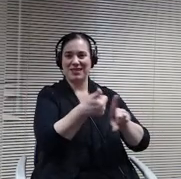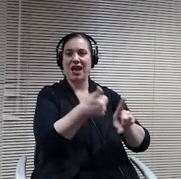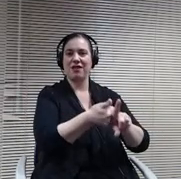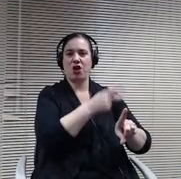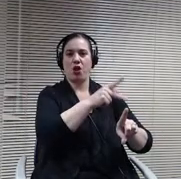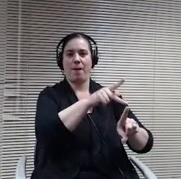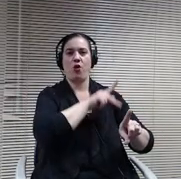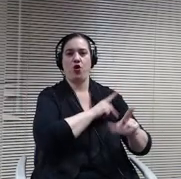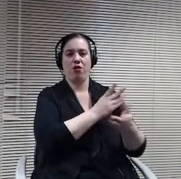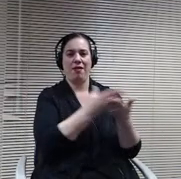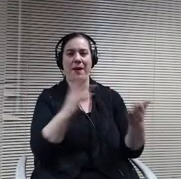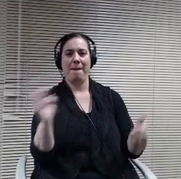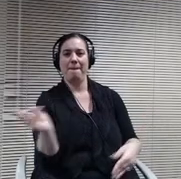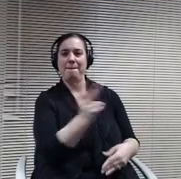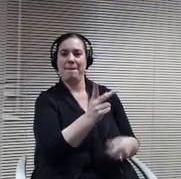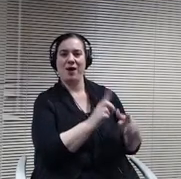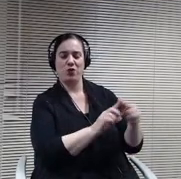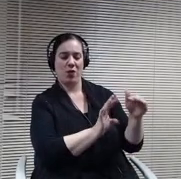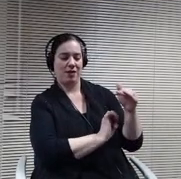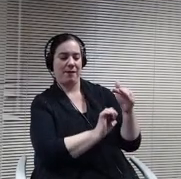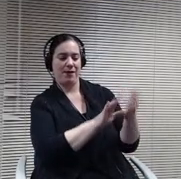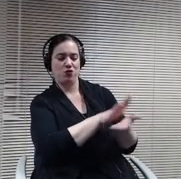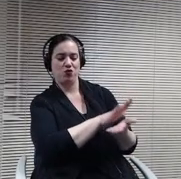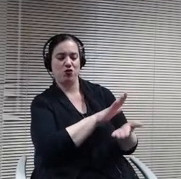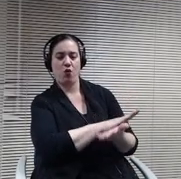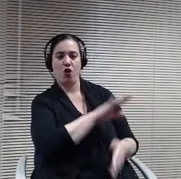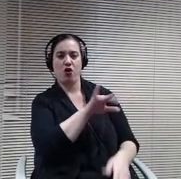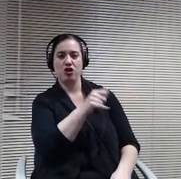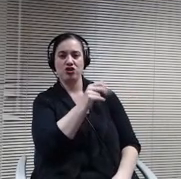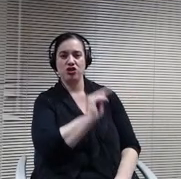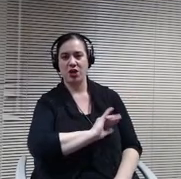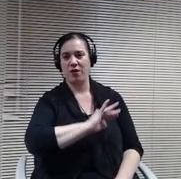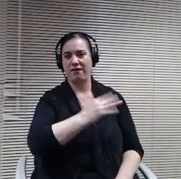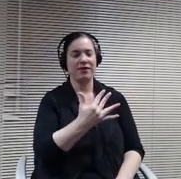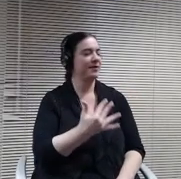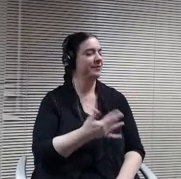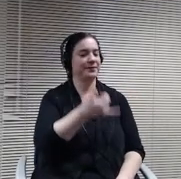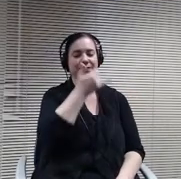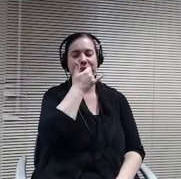school for the week of January 5th or 25th. Excuse me for